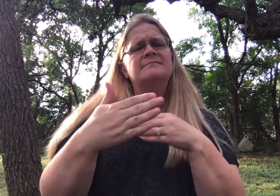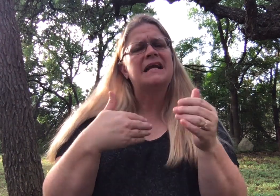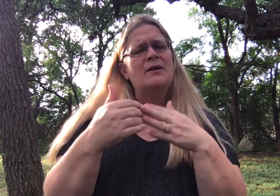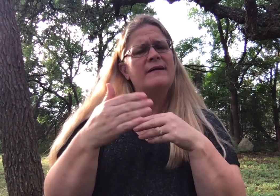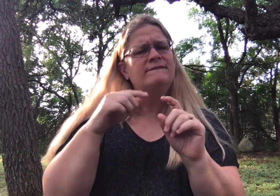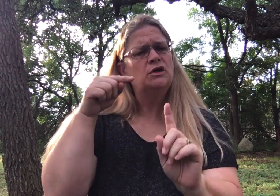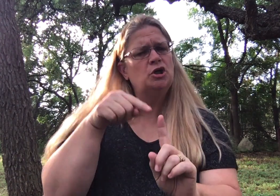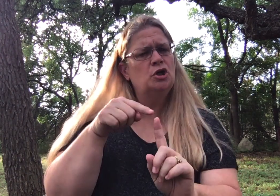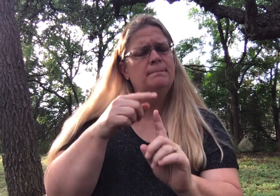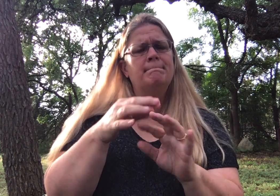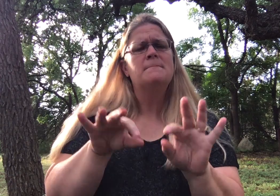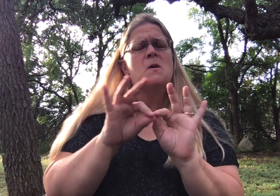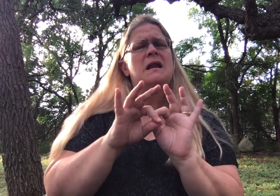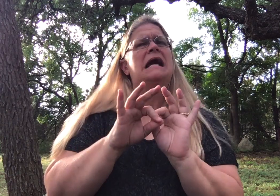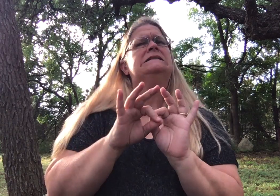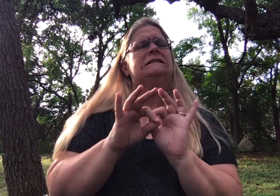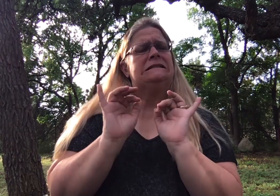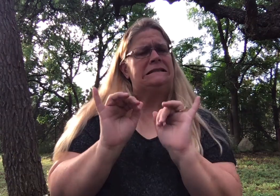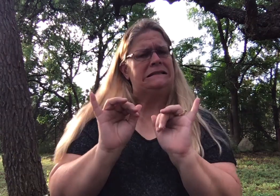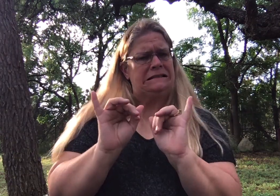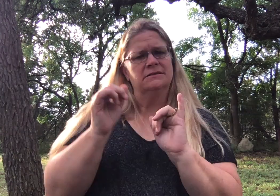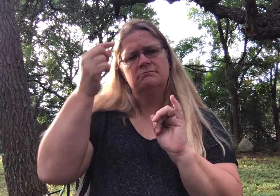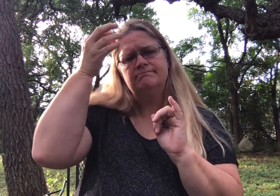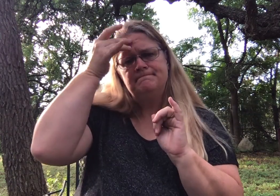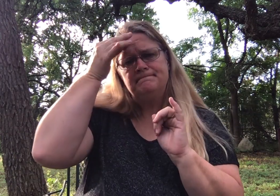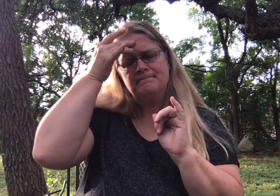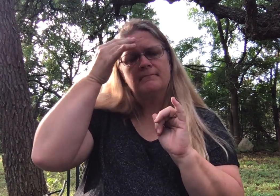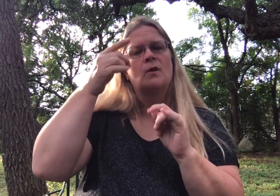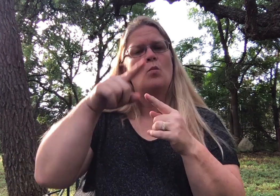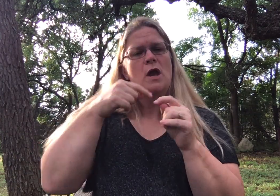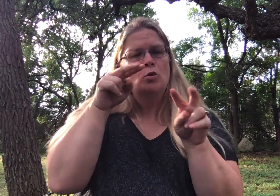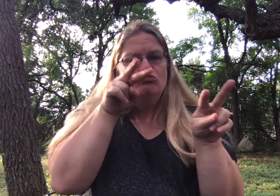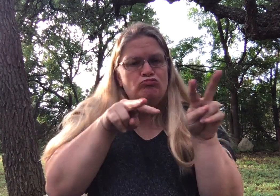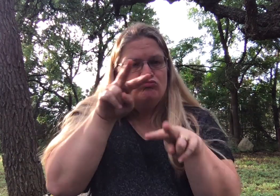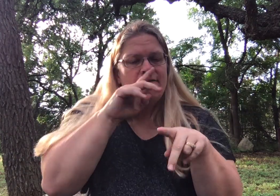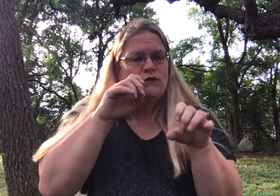However, it's important to keep in mind when looking